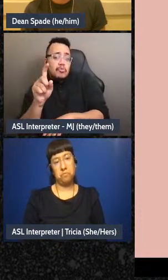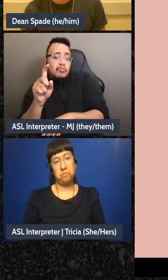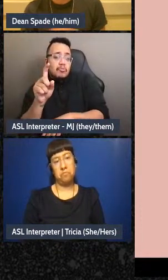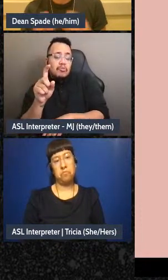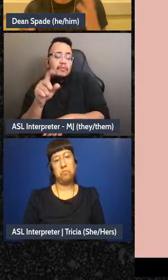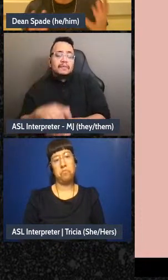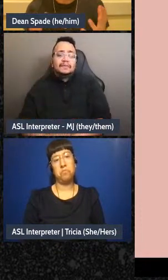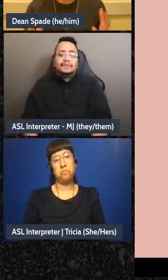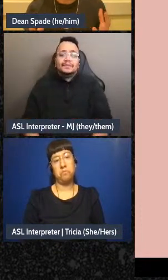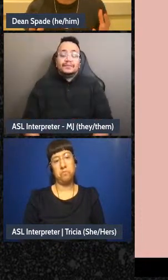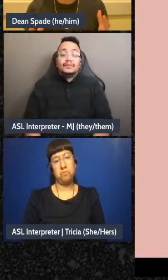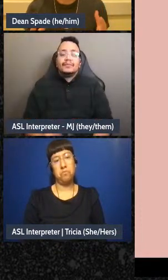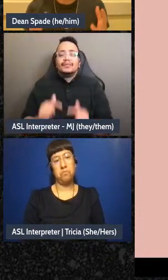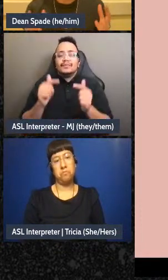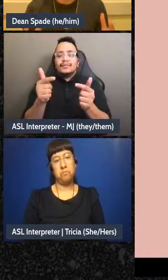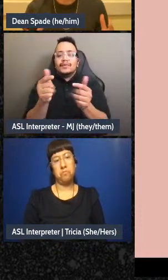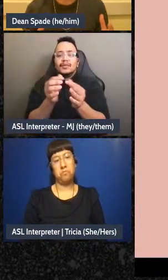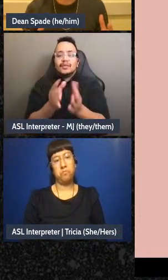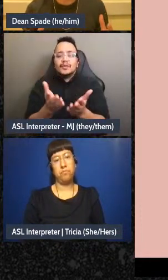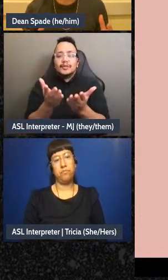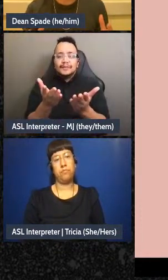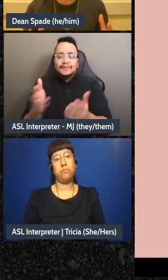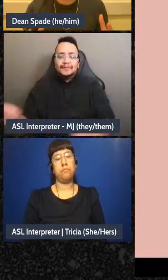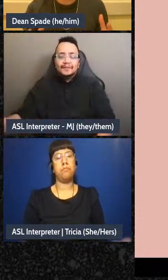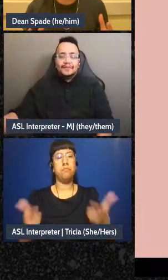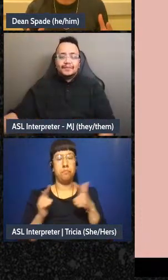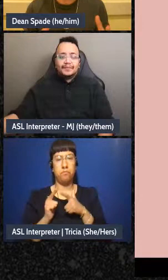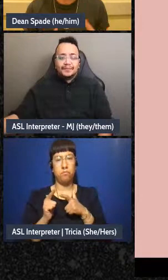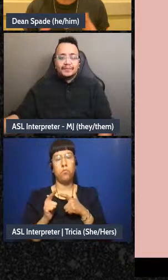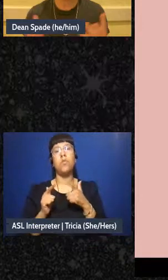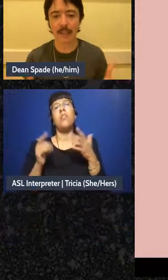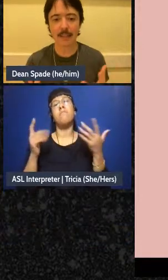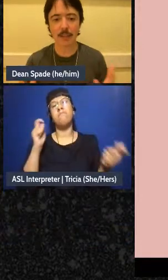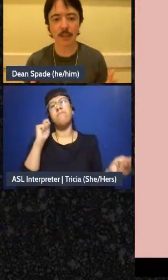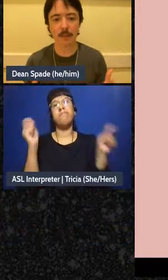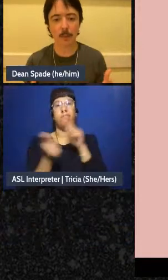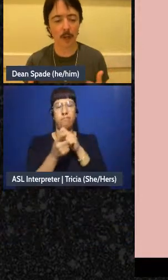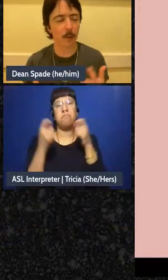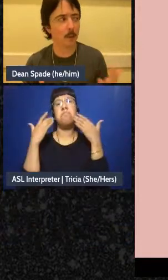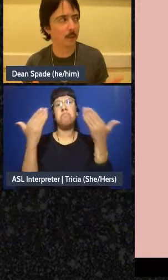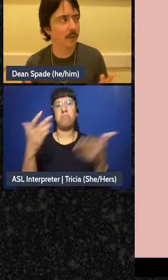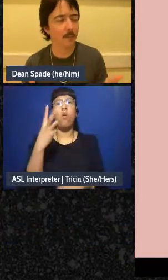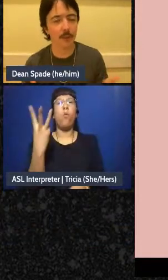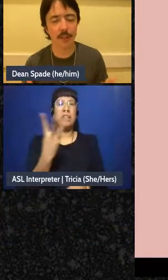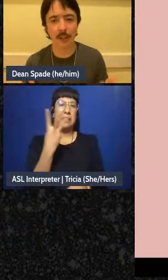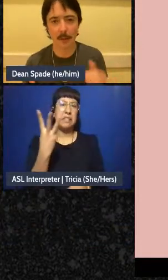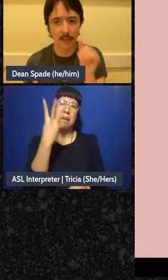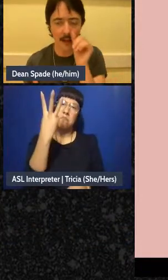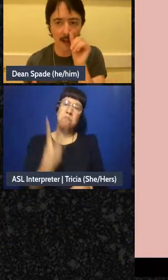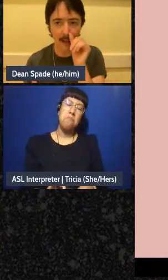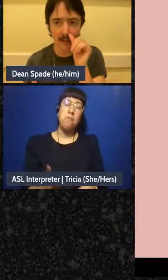so we've got a modified proposal, now it's going to be Wednesdays” and then we assess the degree of support Are most people feeling pretty good about that?